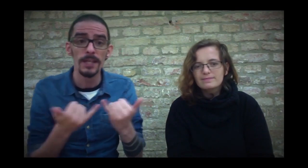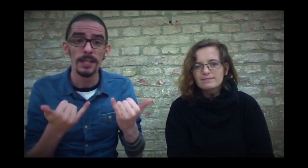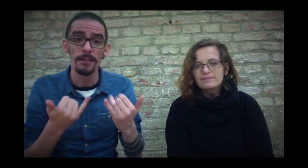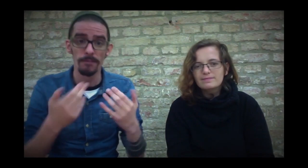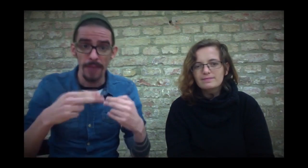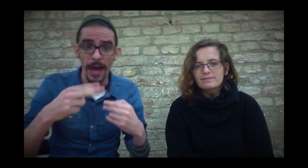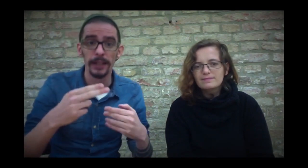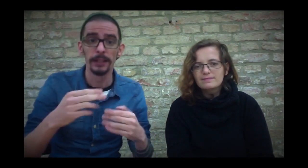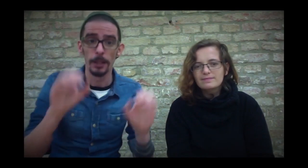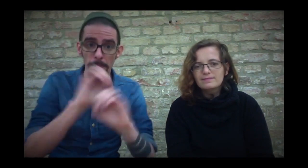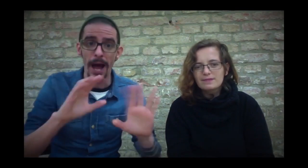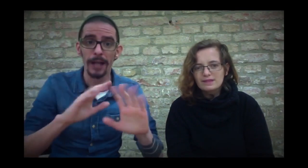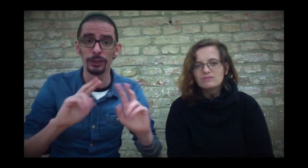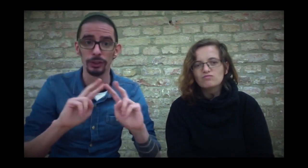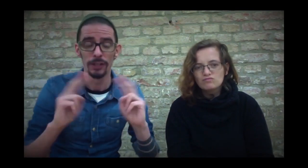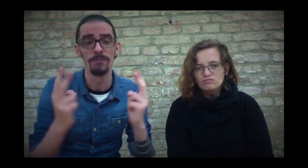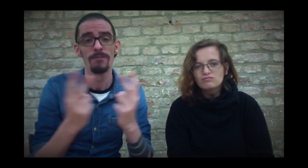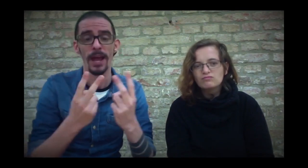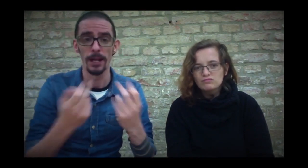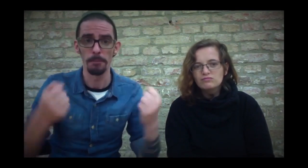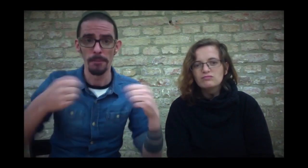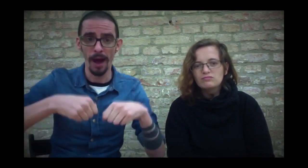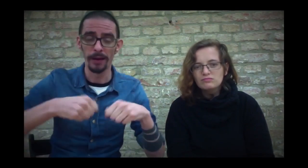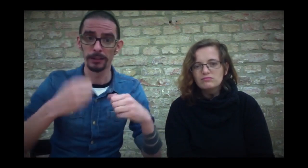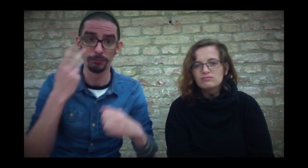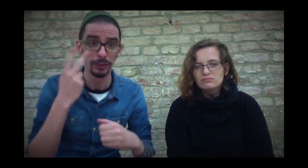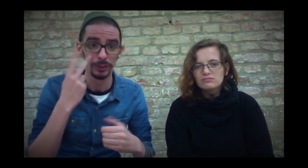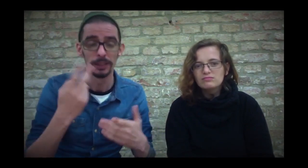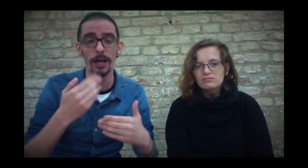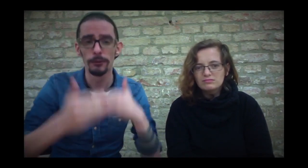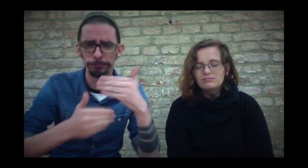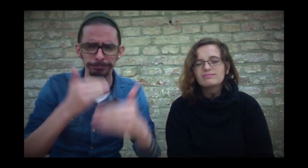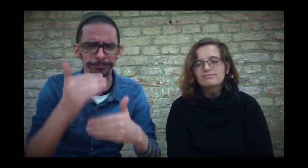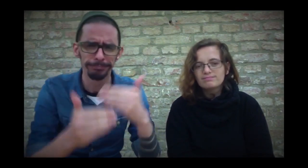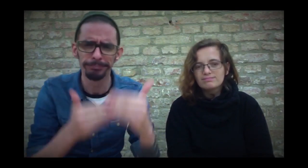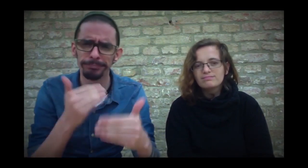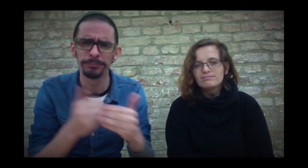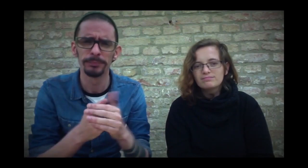What's about their magical world now and what’s next about the power of three?